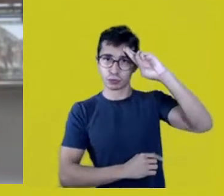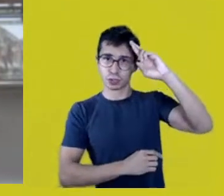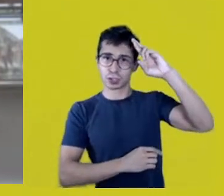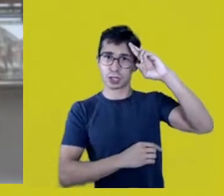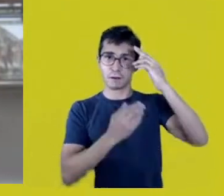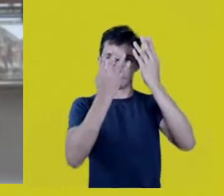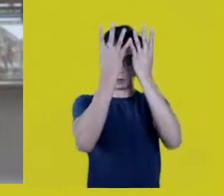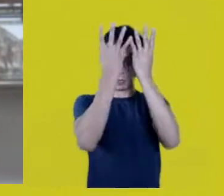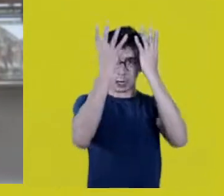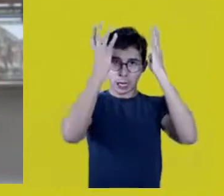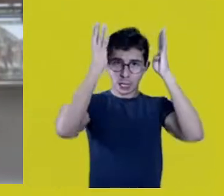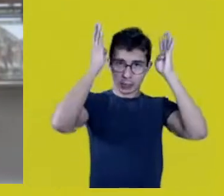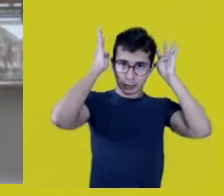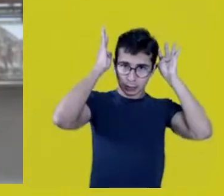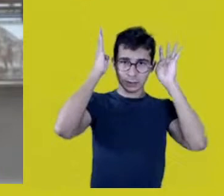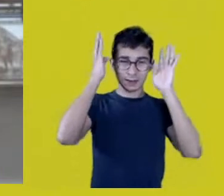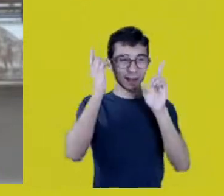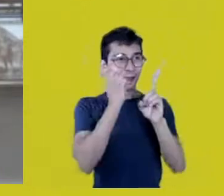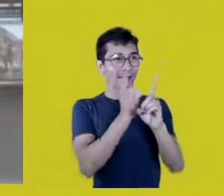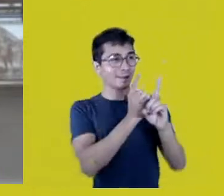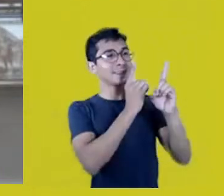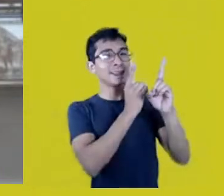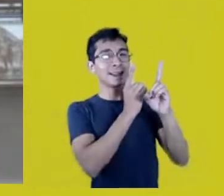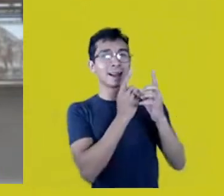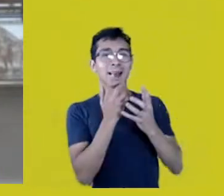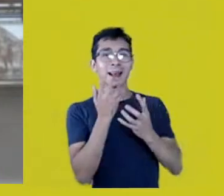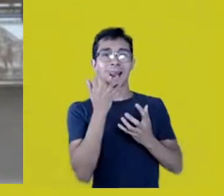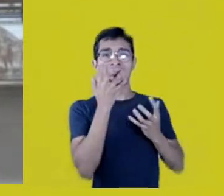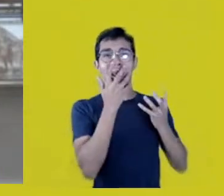His songs I heard